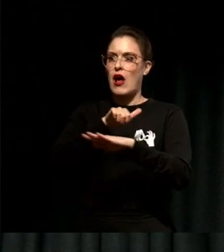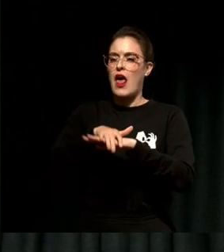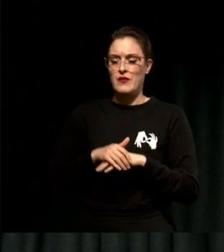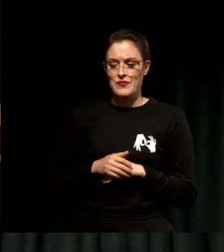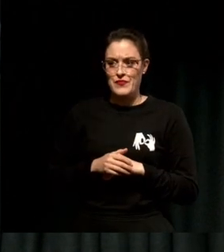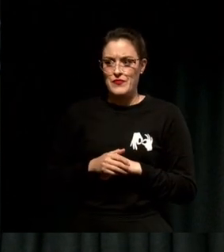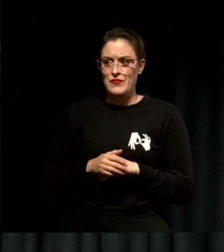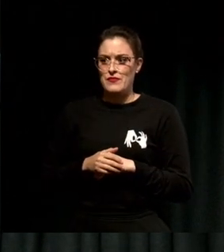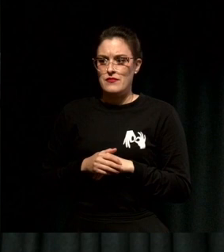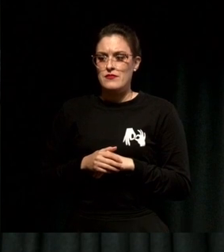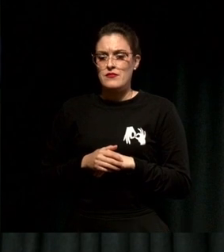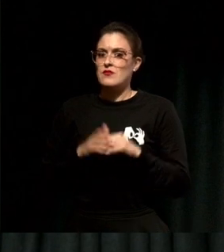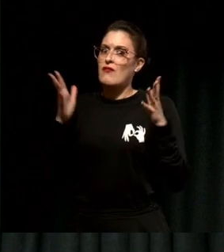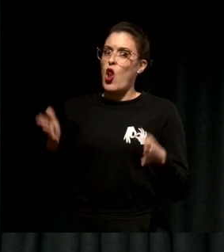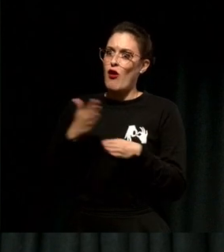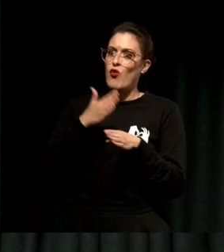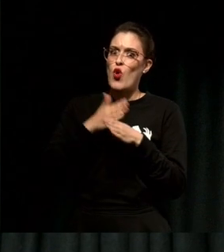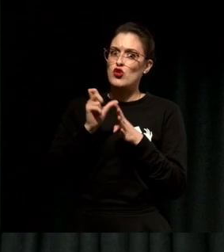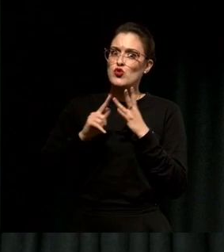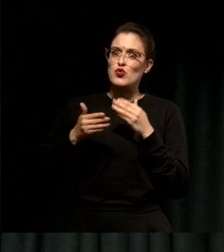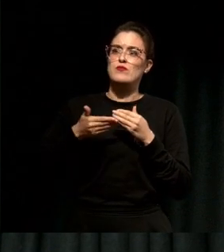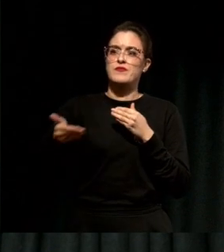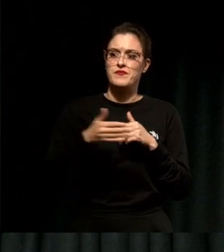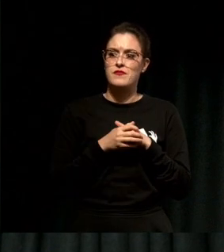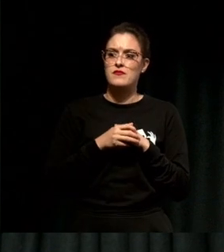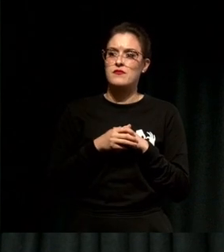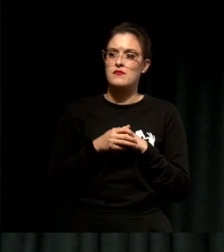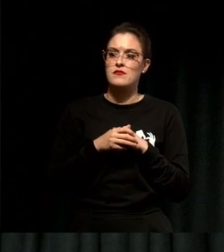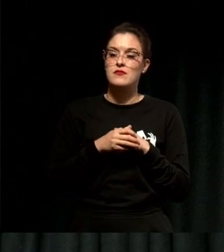Many of our writers at SAARI Collective are like you, they're students, they're trying